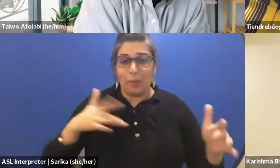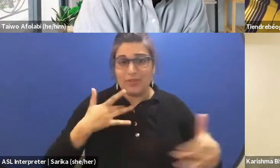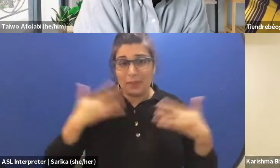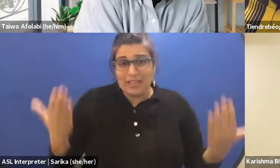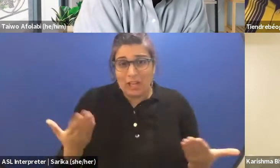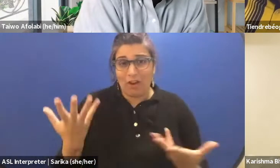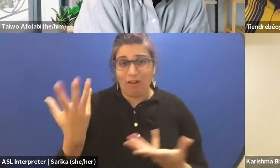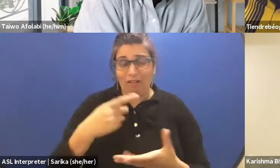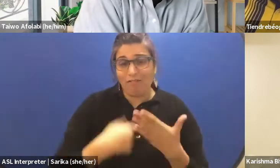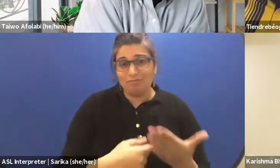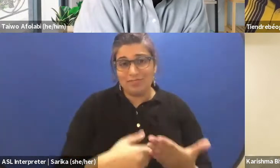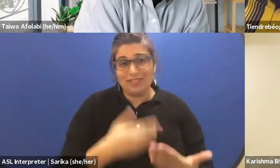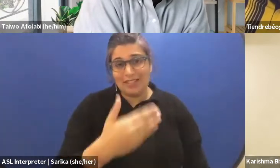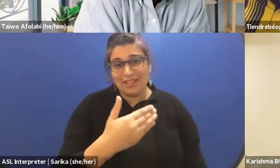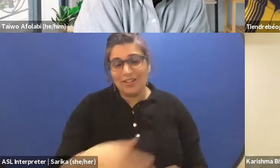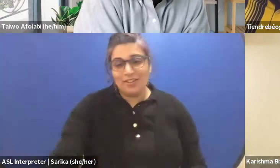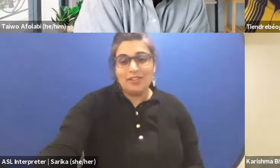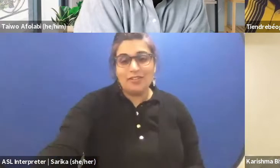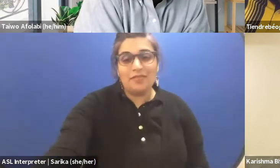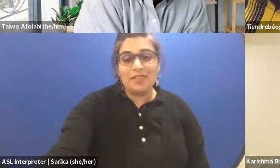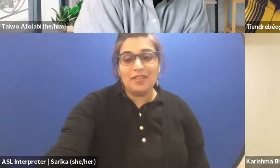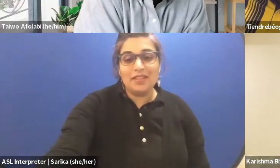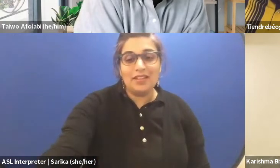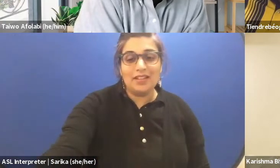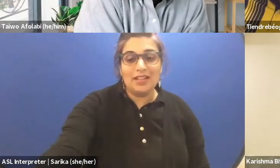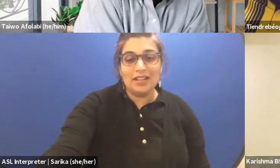Thank you for sharing the space of conversation with Karishma.